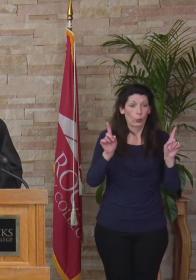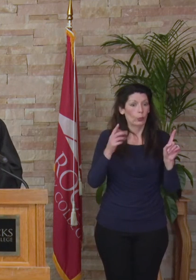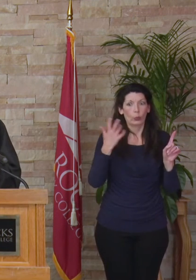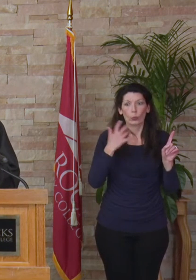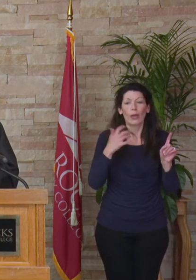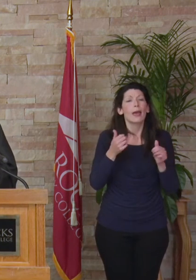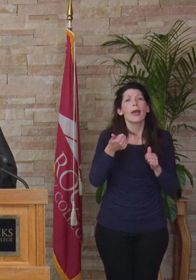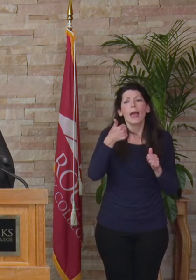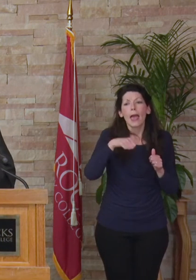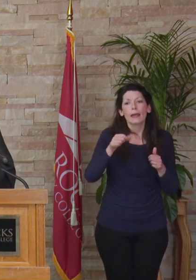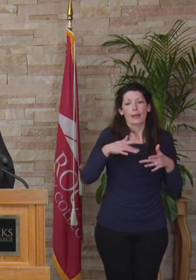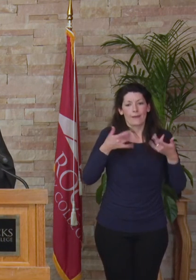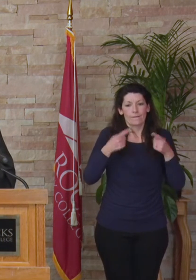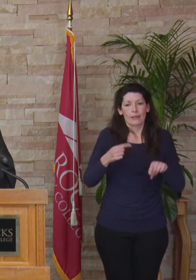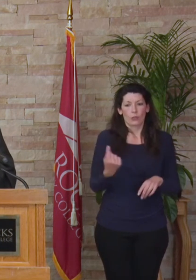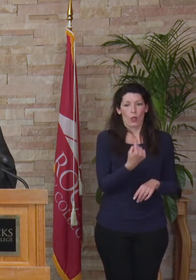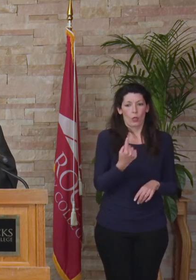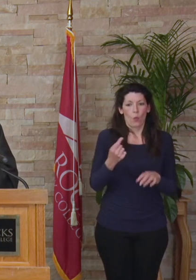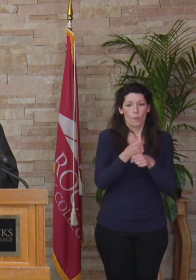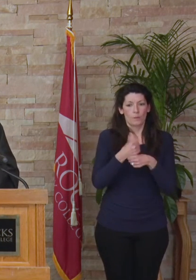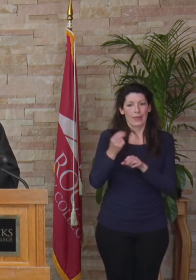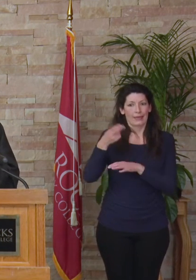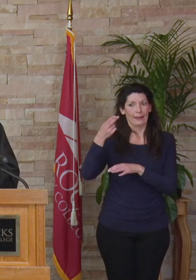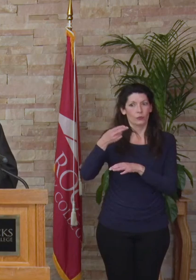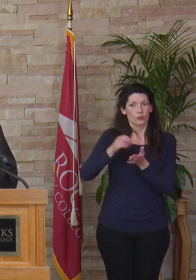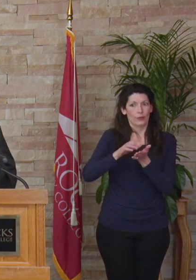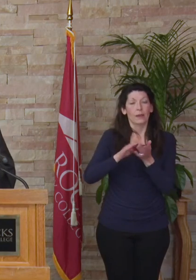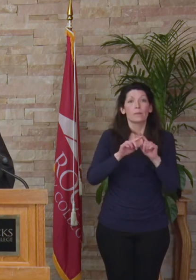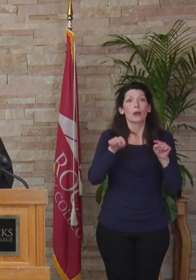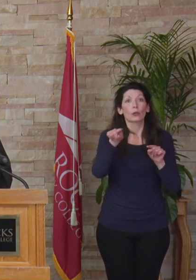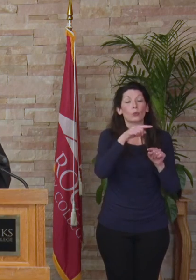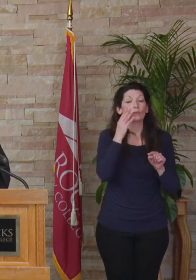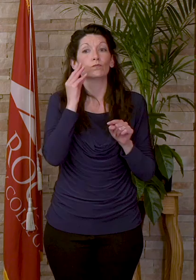Any of these events alone would be history-making, but you dealt with all three and more